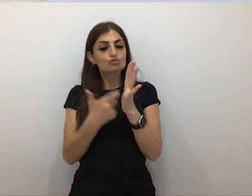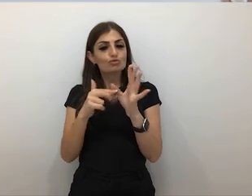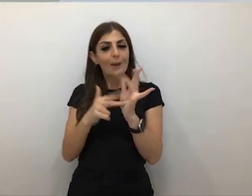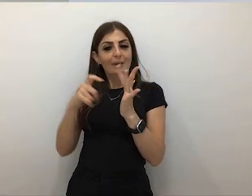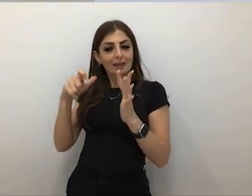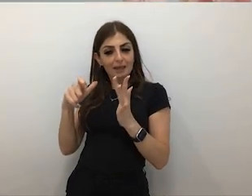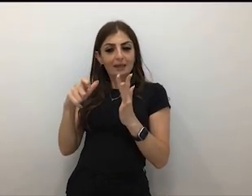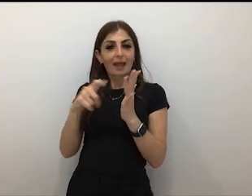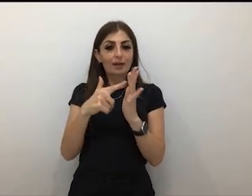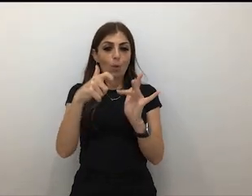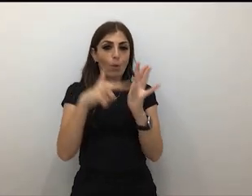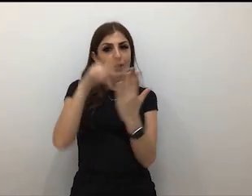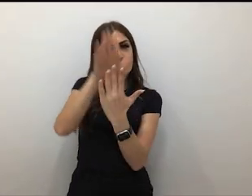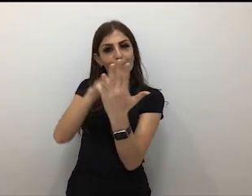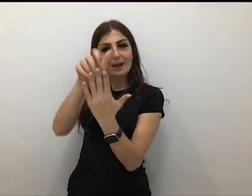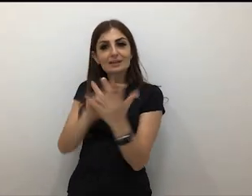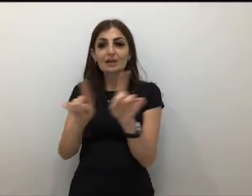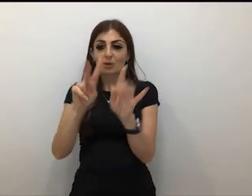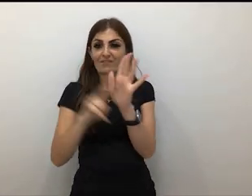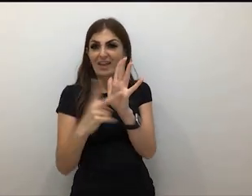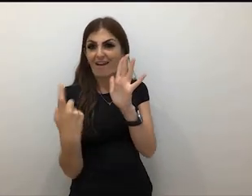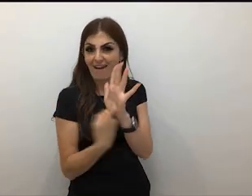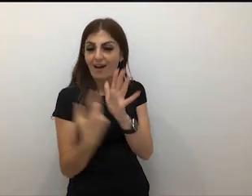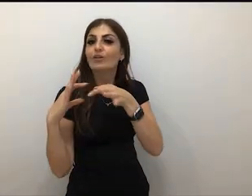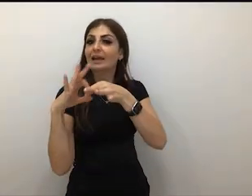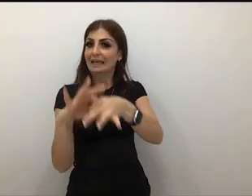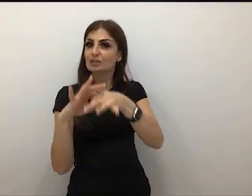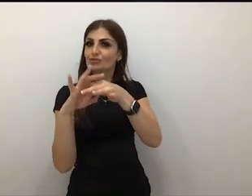and also dabbling in a bit of VR and interactive artwork.